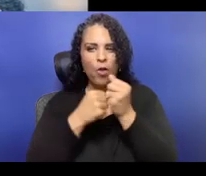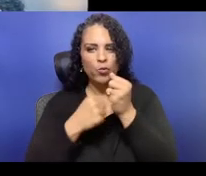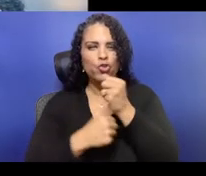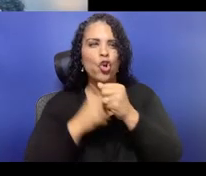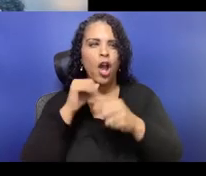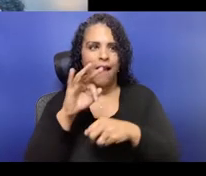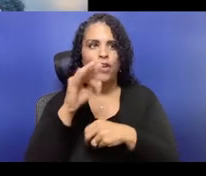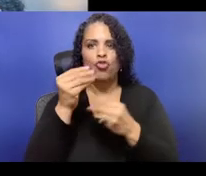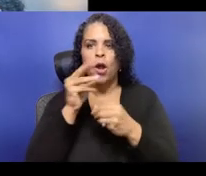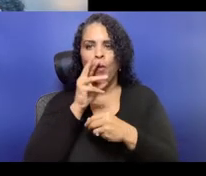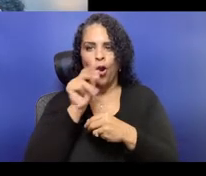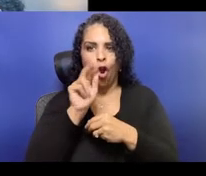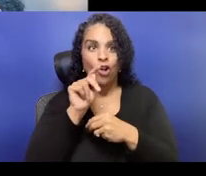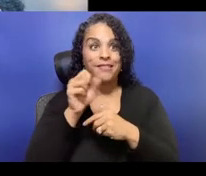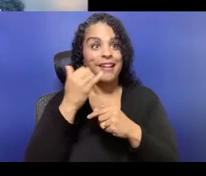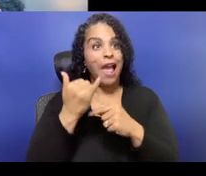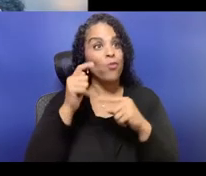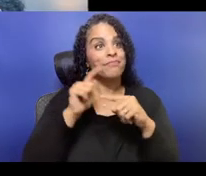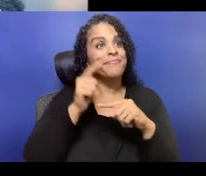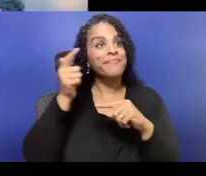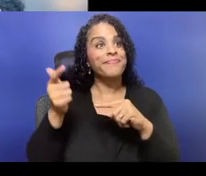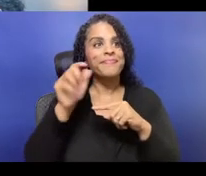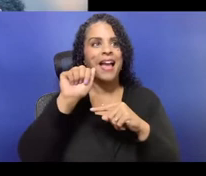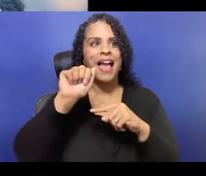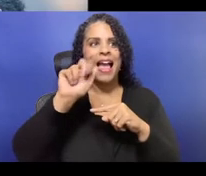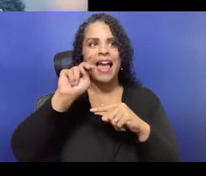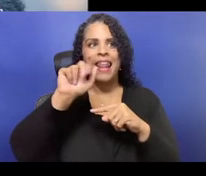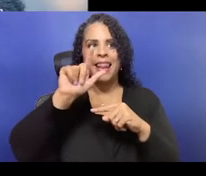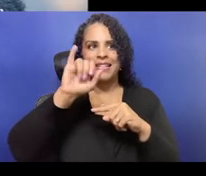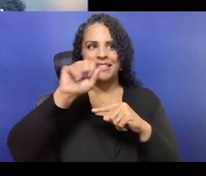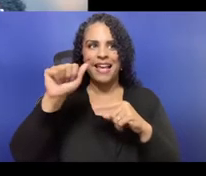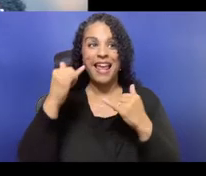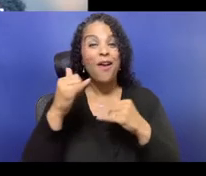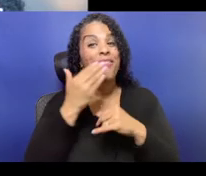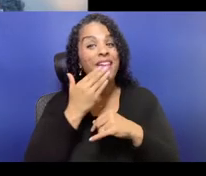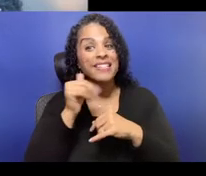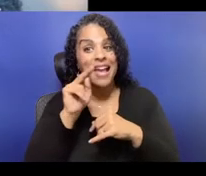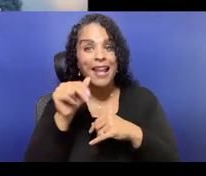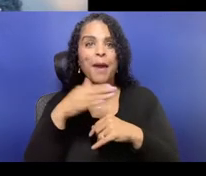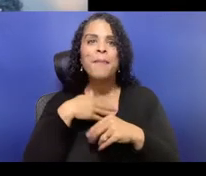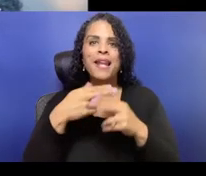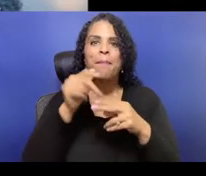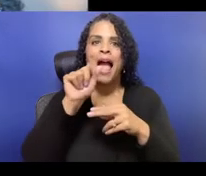So we hope that y'all will participate in the breakouts because so much of what we hope to do with the Green New Theater is based